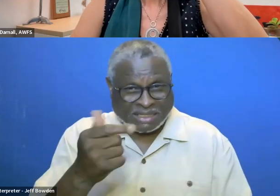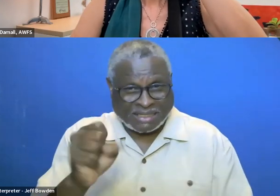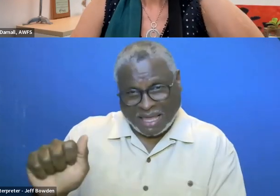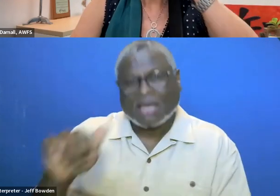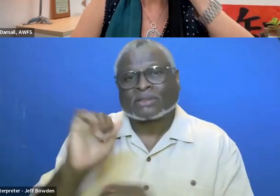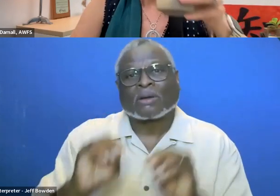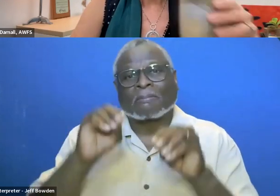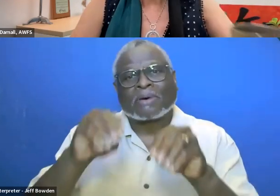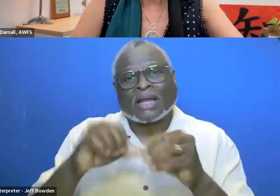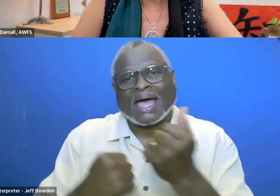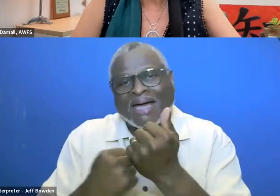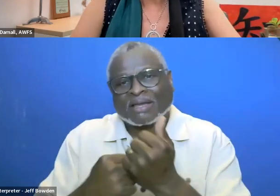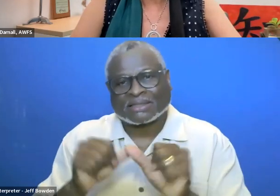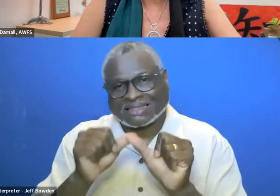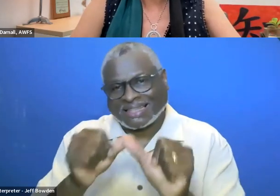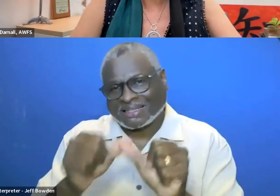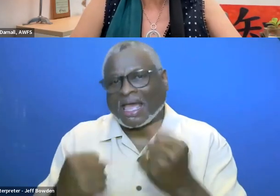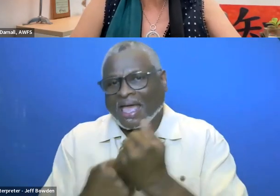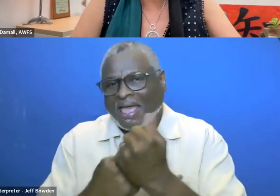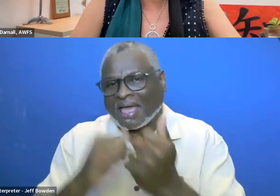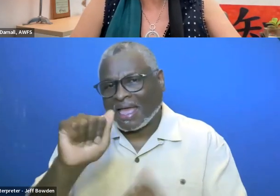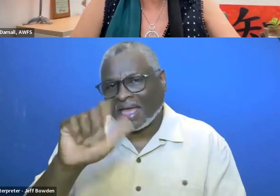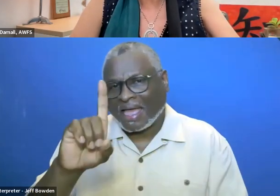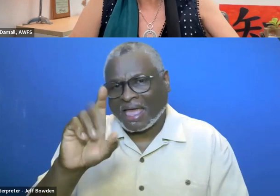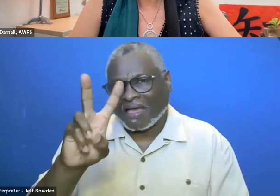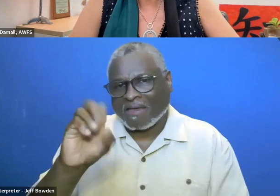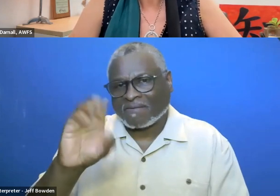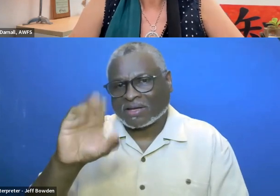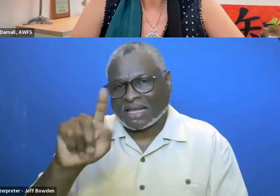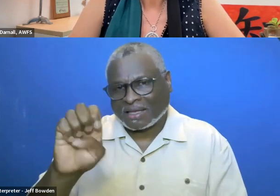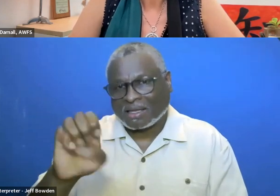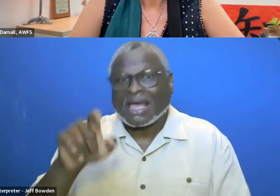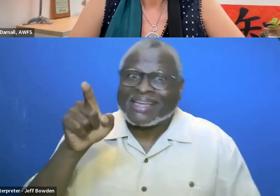in an advocate, a sustainability advocate. And they adopted that.